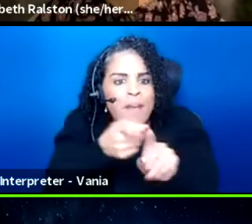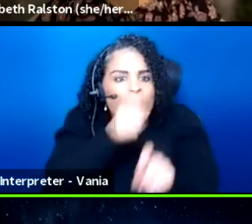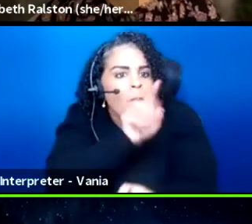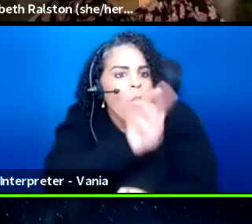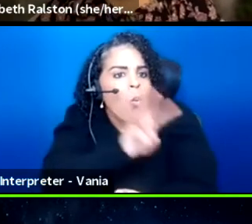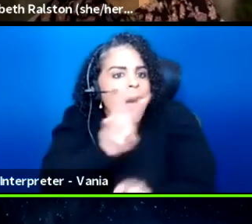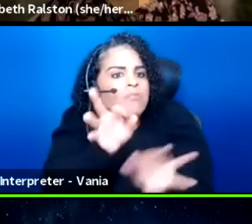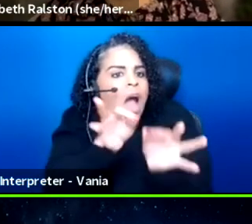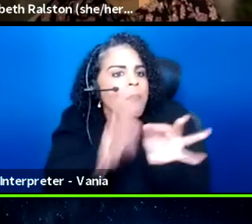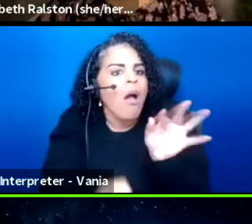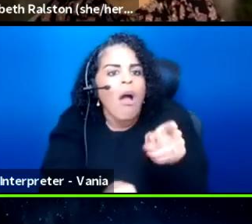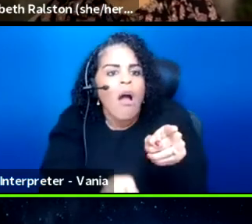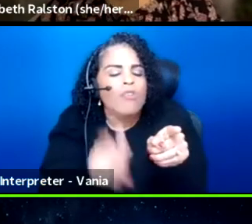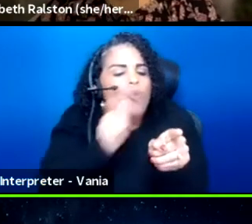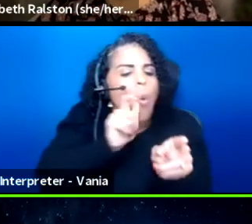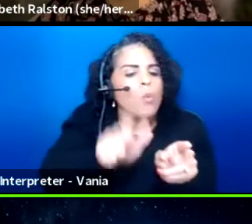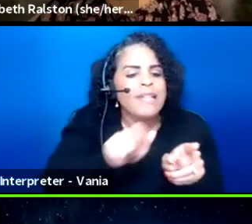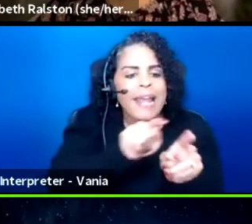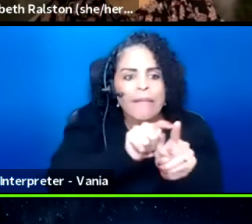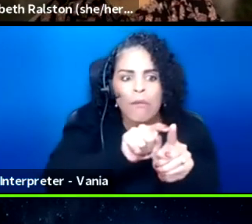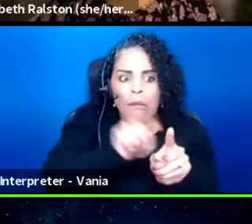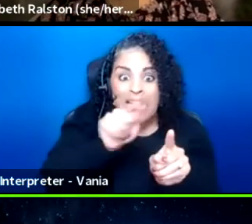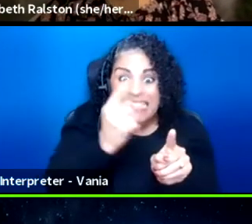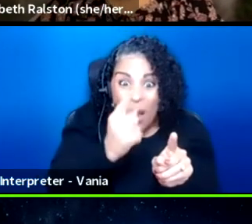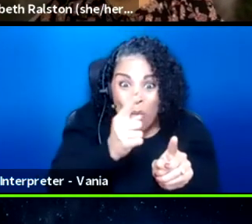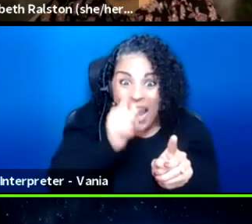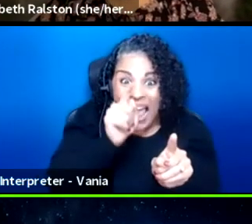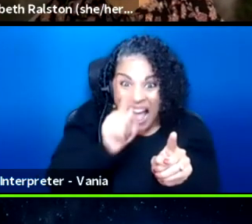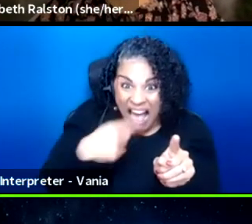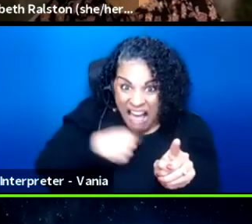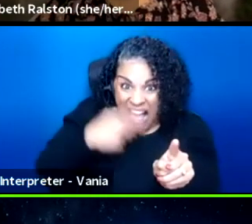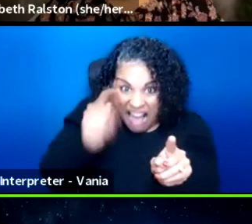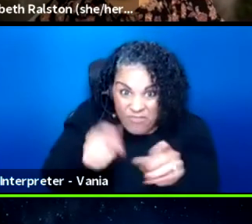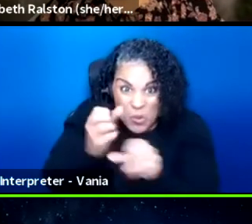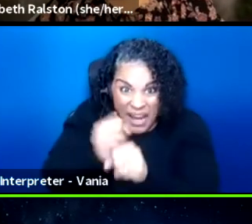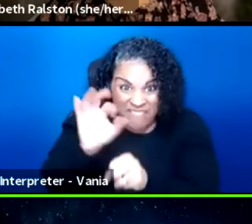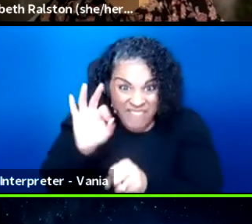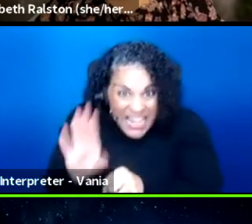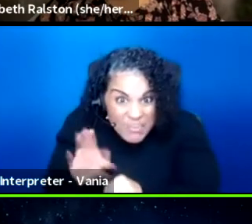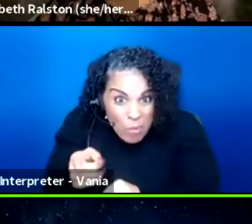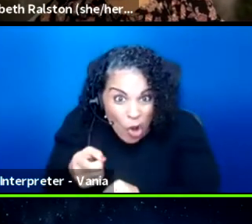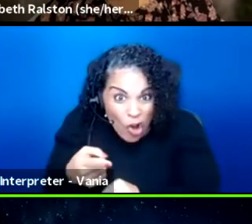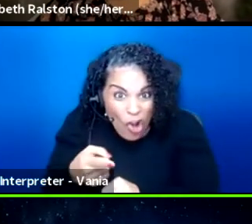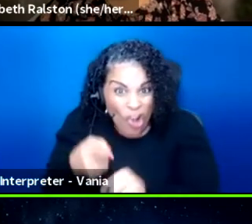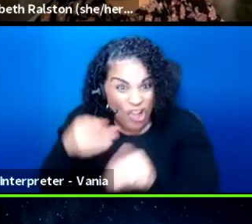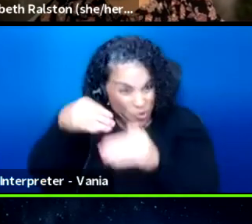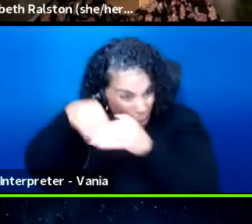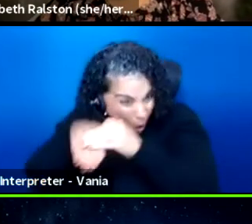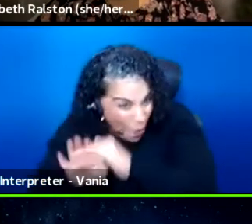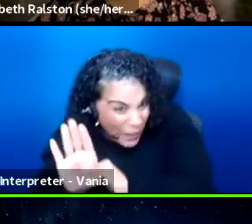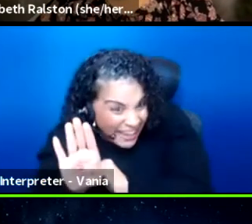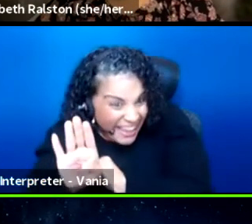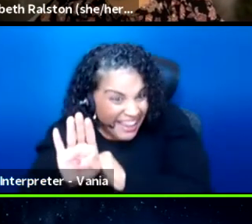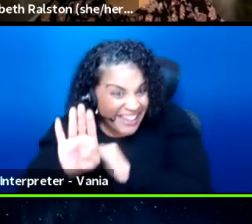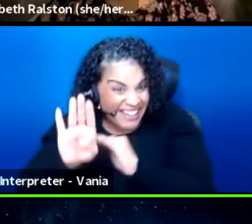instead of someone having to get a Facebook account just so they can watch a play